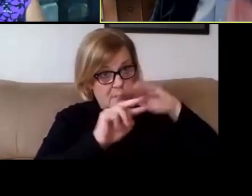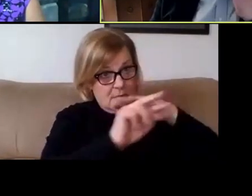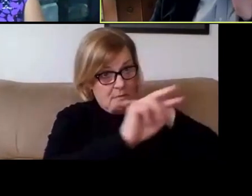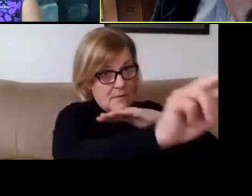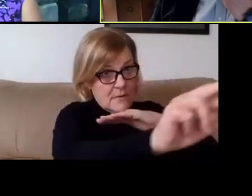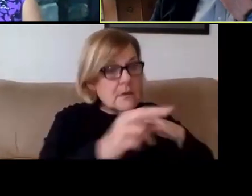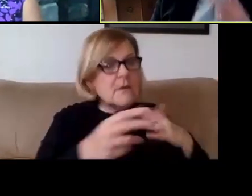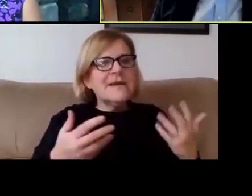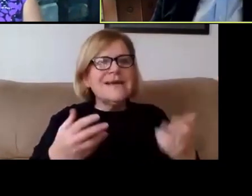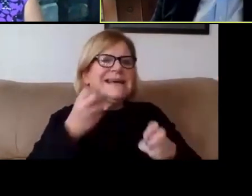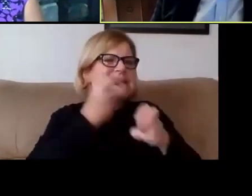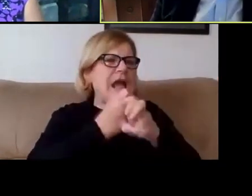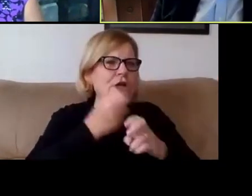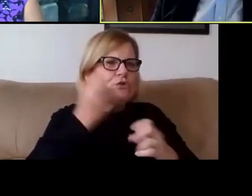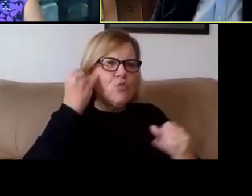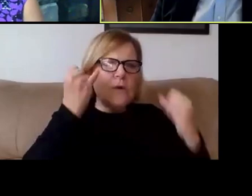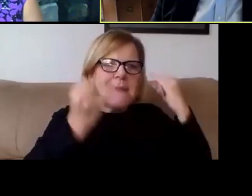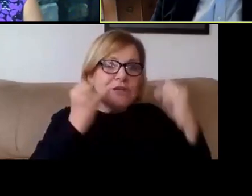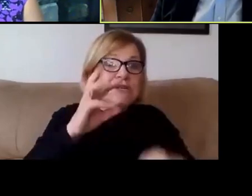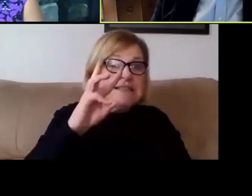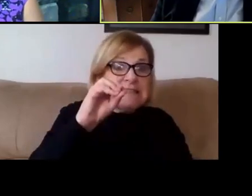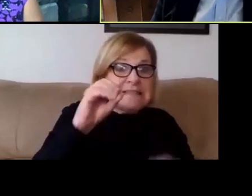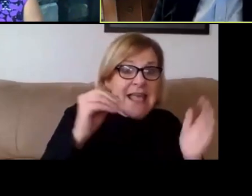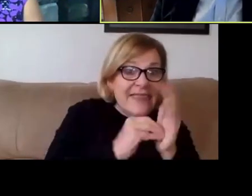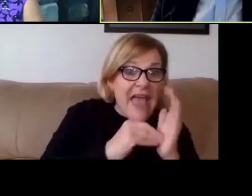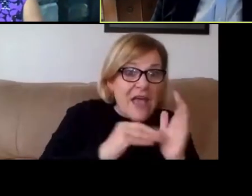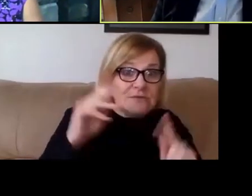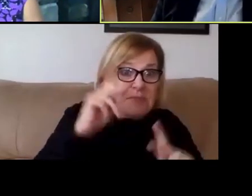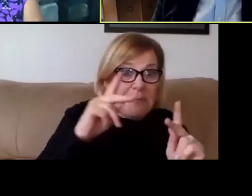it's hard to imagine putting 60,000 people in The Big House